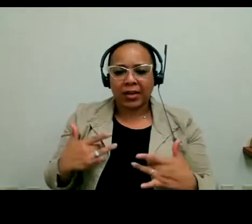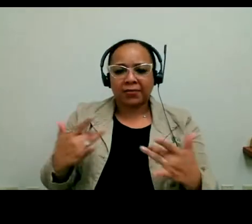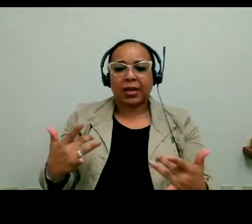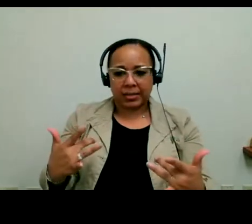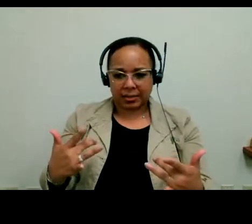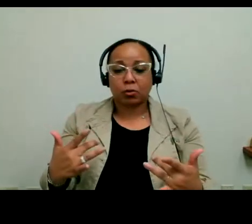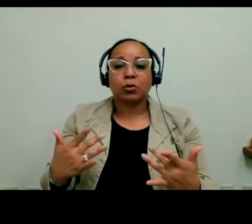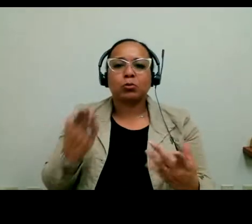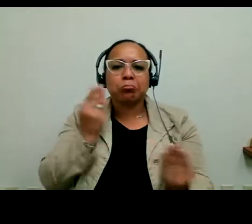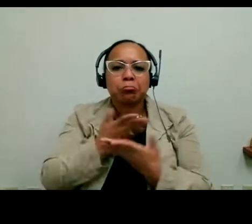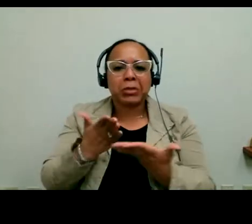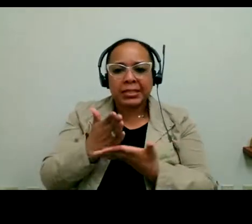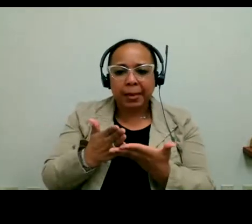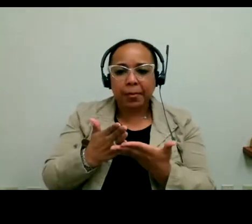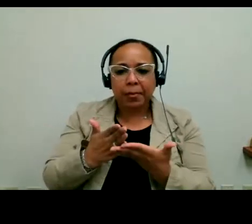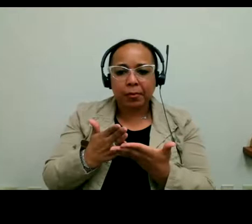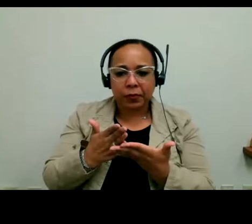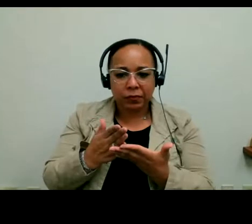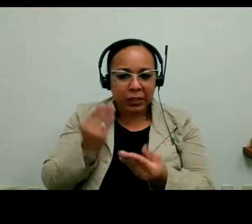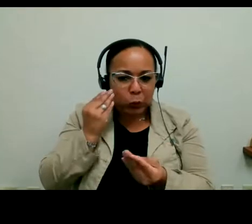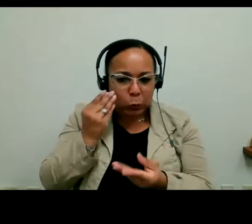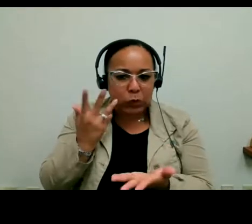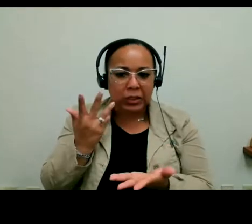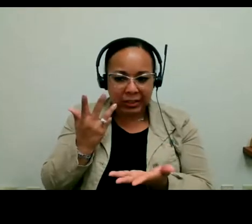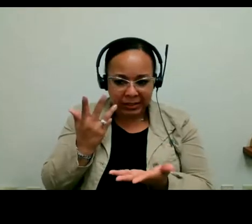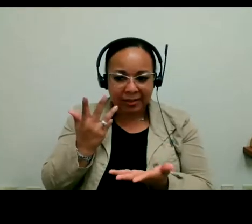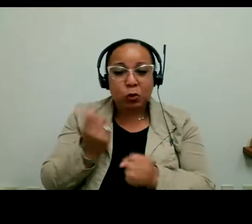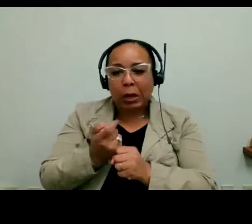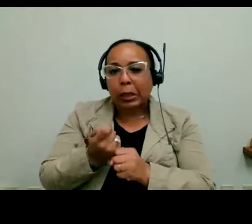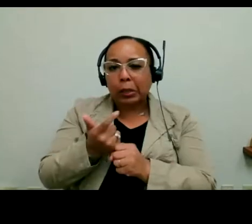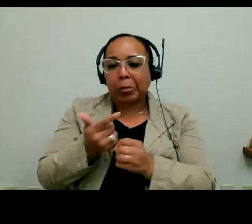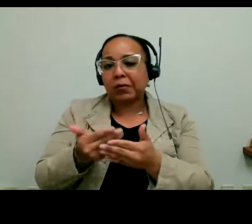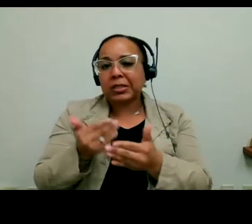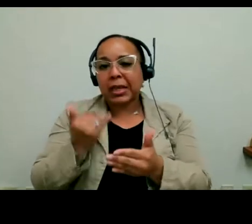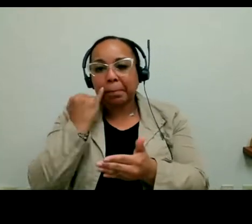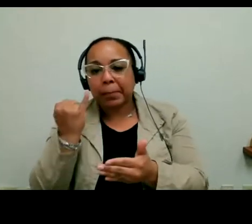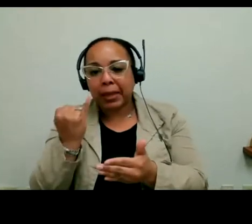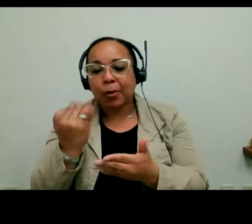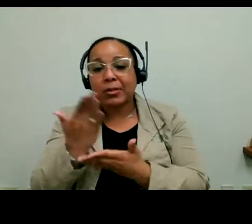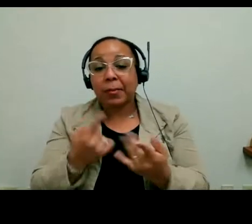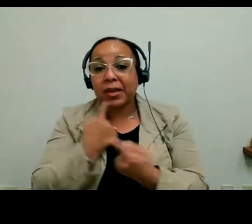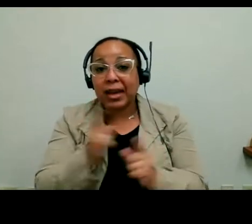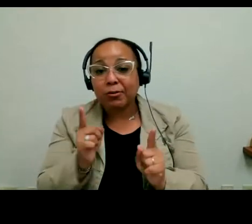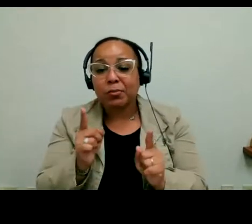event to share some of their news and -- a little bit of a sneak peek of some of the announcements we will be making. And I will share all of that.